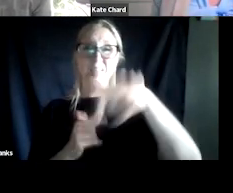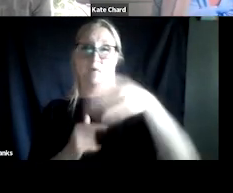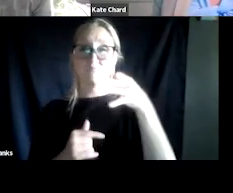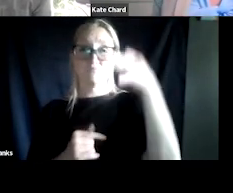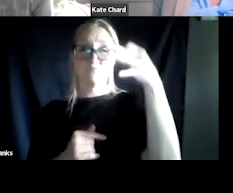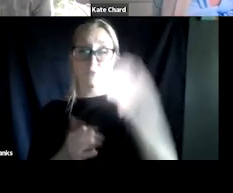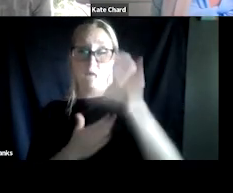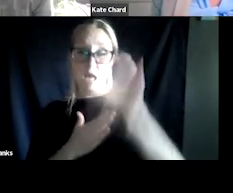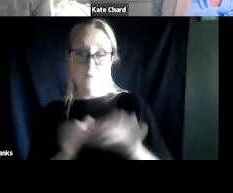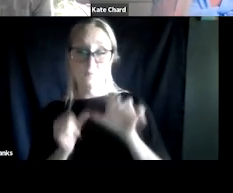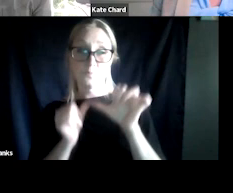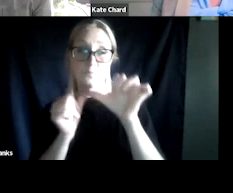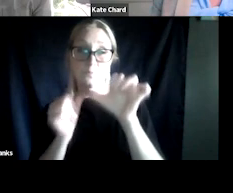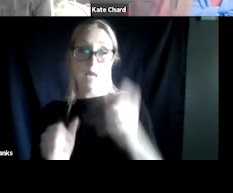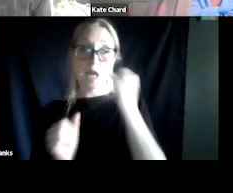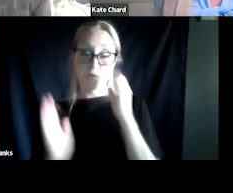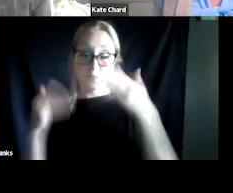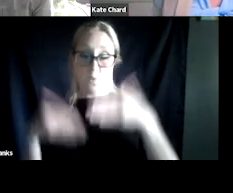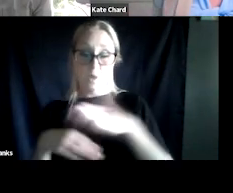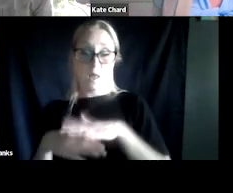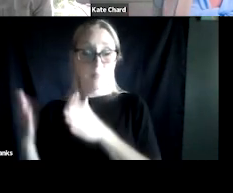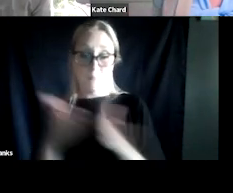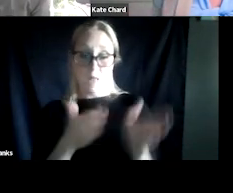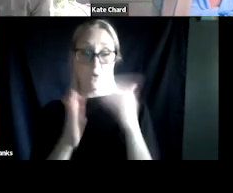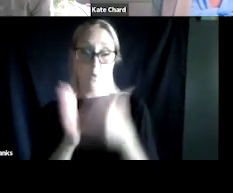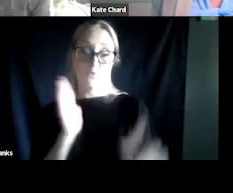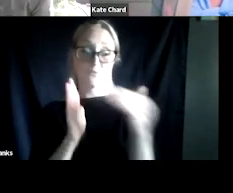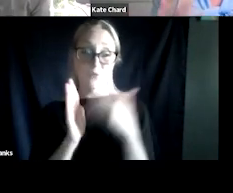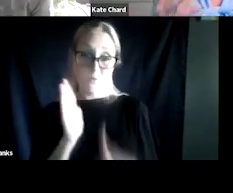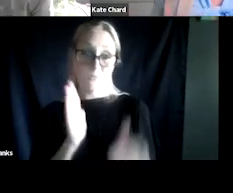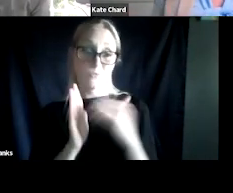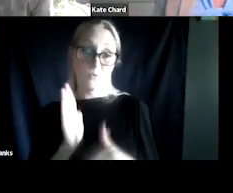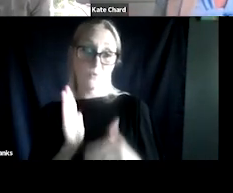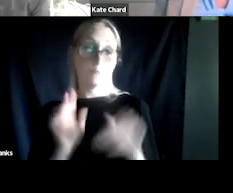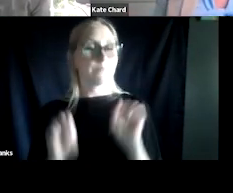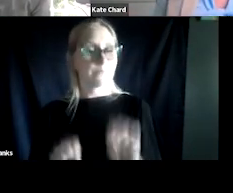to stay in that pattern of use? And maybe we could consider changing